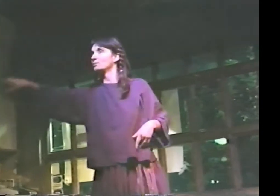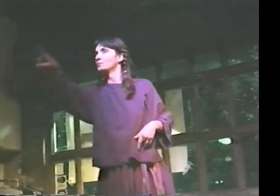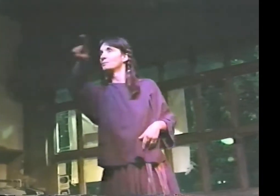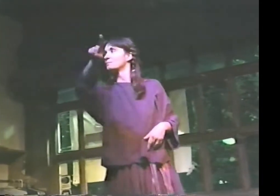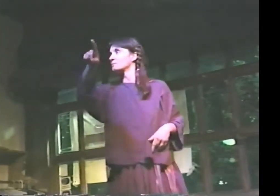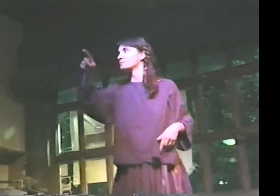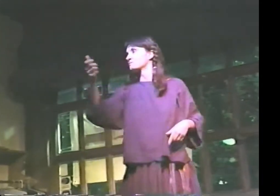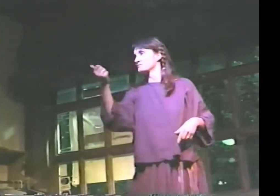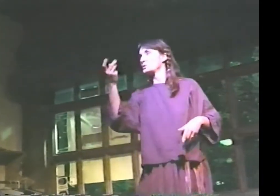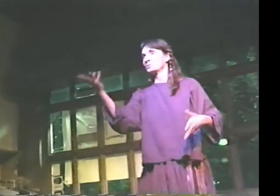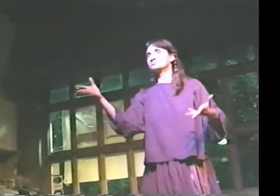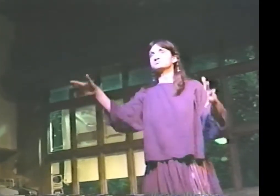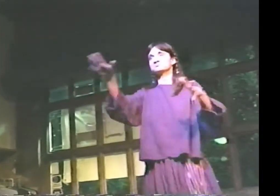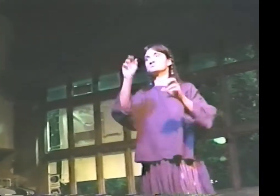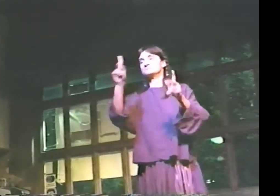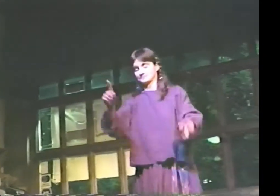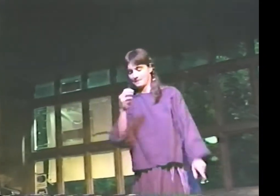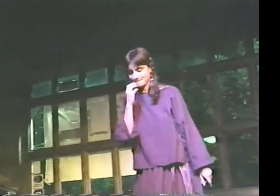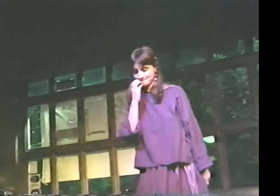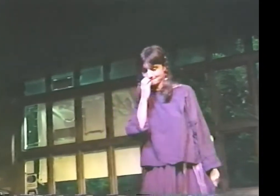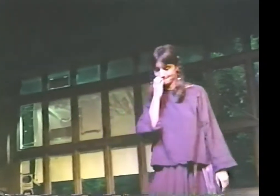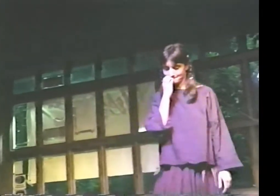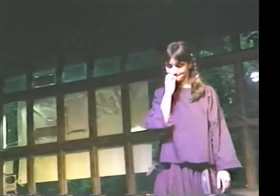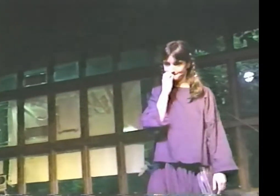NOT MANY OF YOU, IT SEEMS LIKE. A FEW. OK.